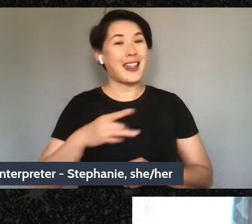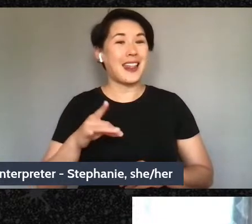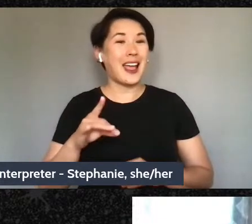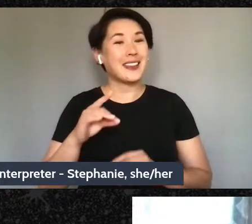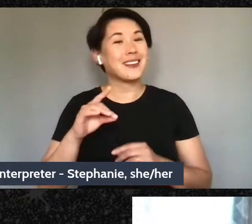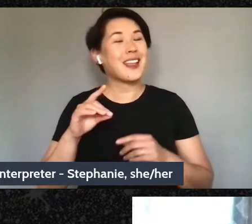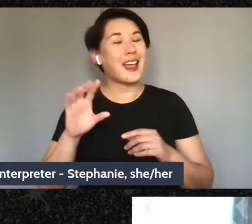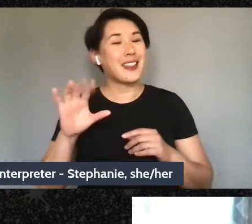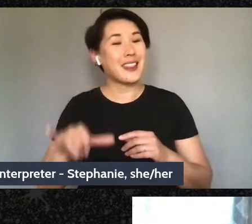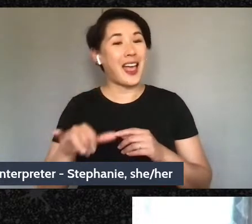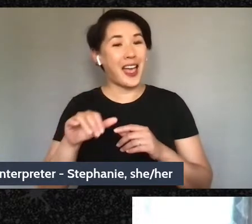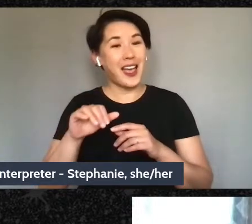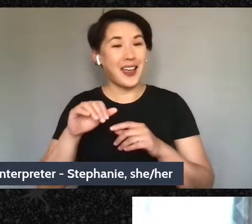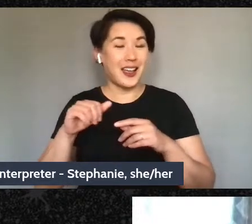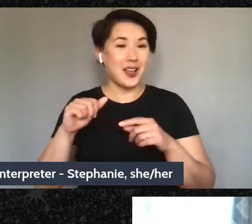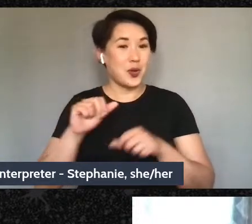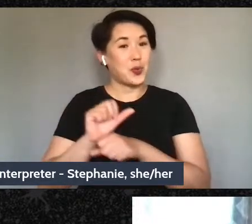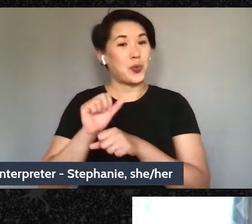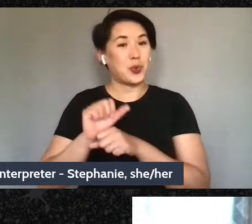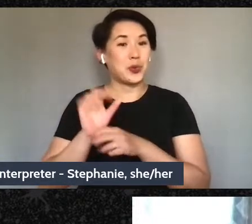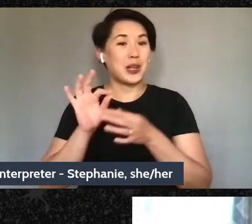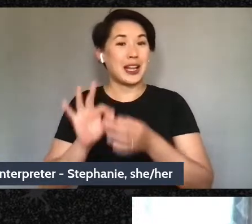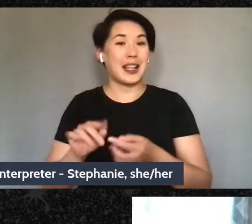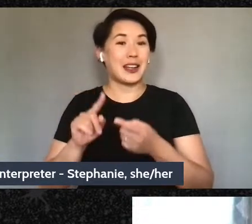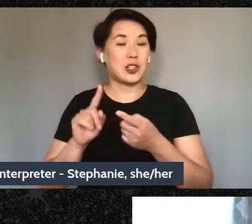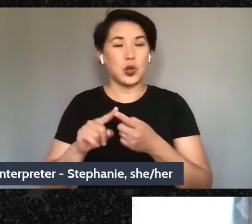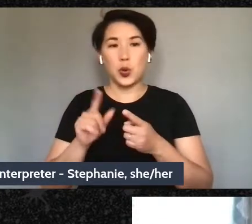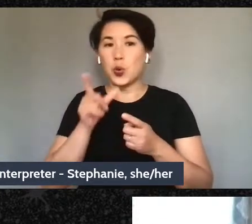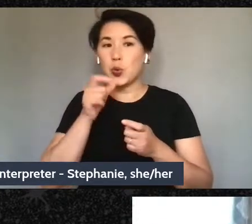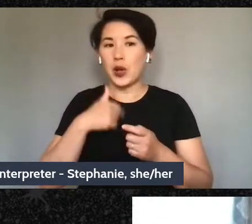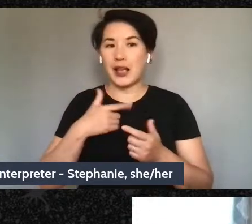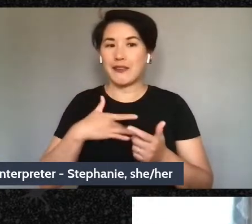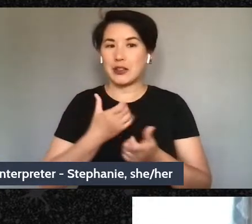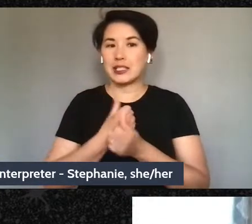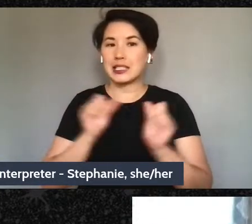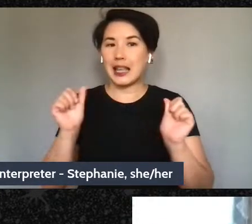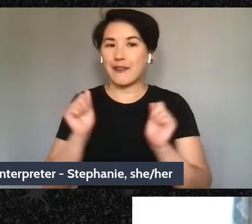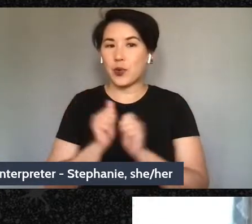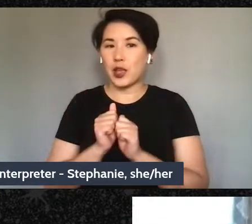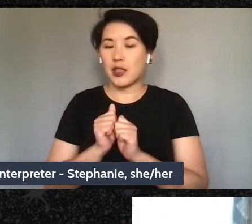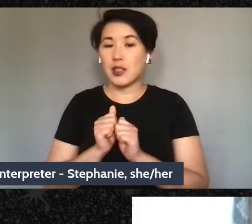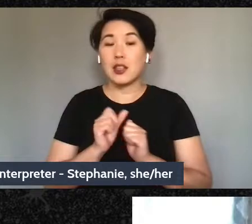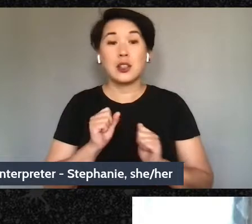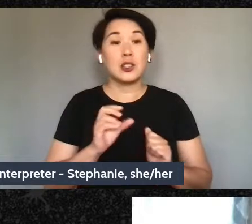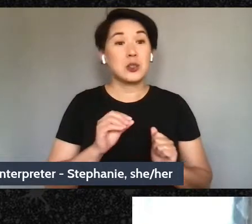because that allows me to like realize that that even that in the moment where I don't feel safe,